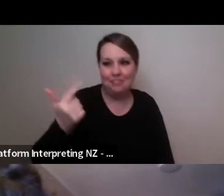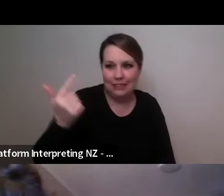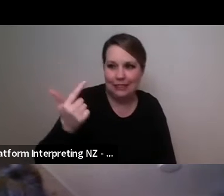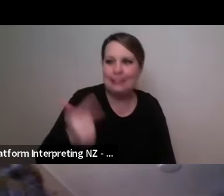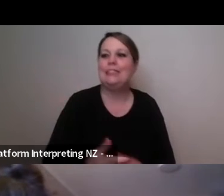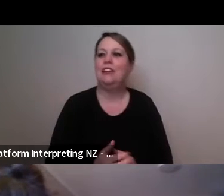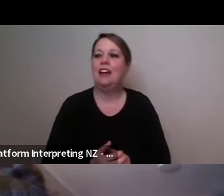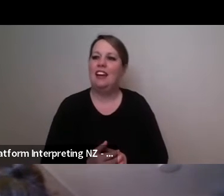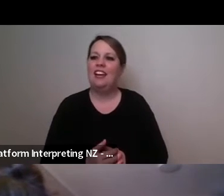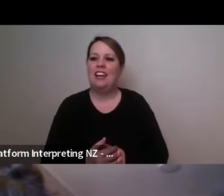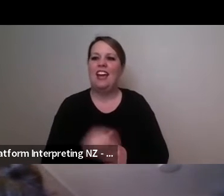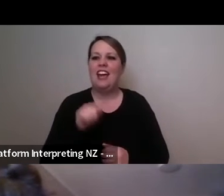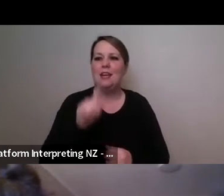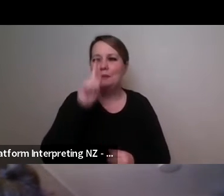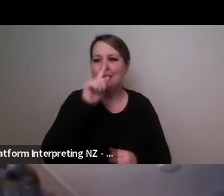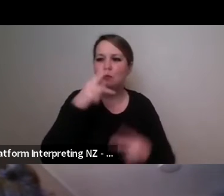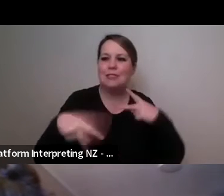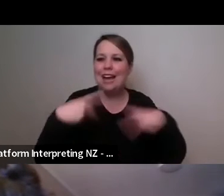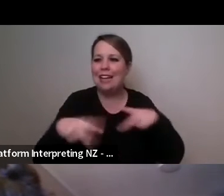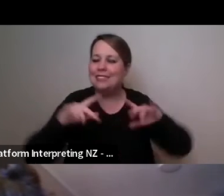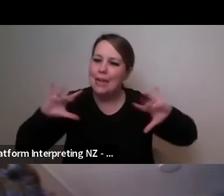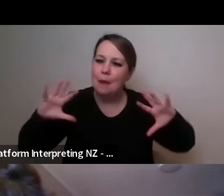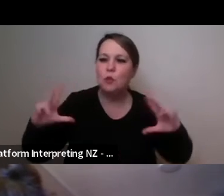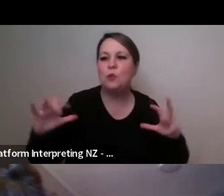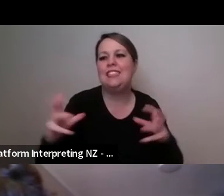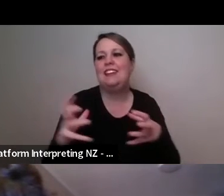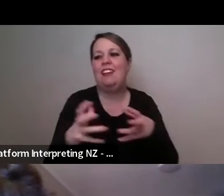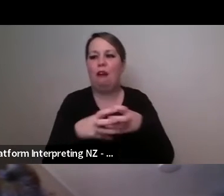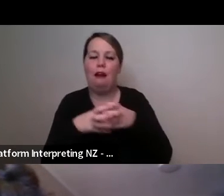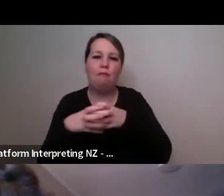together and that was you know what really excites me about bringing people together that've not had the